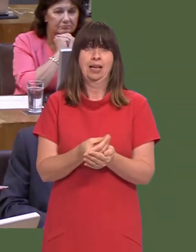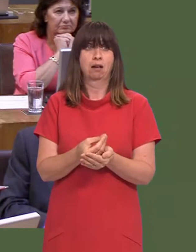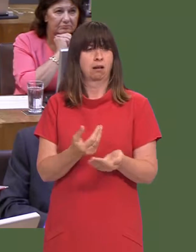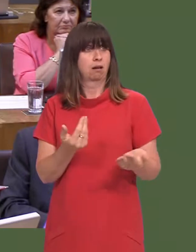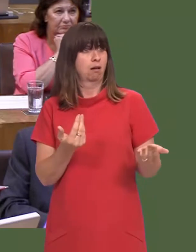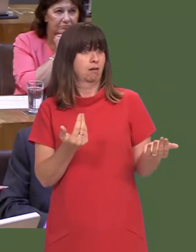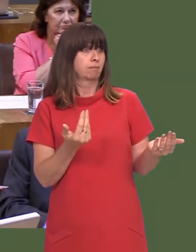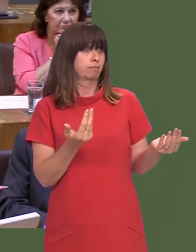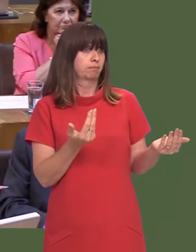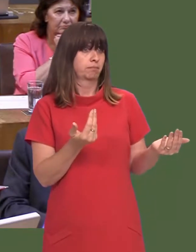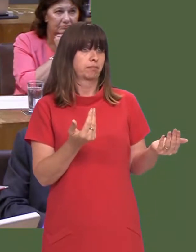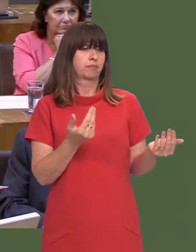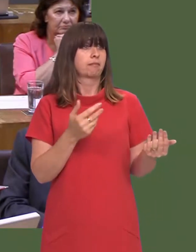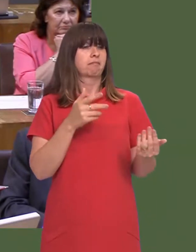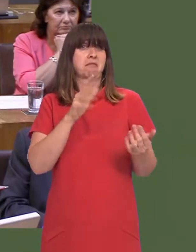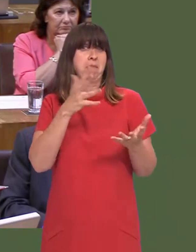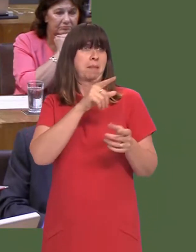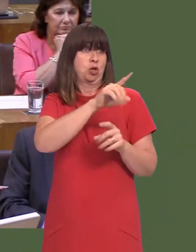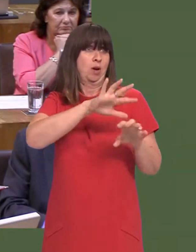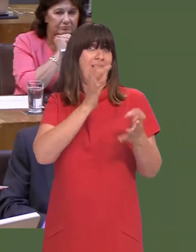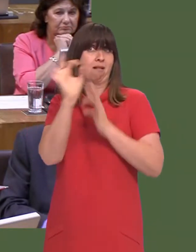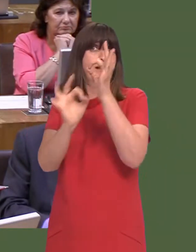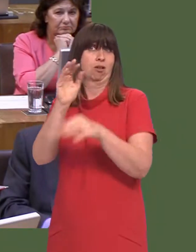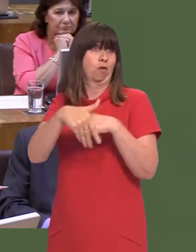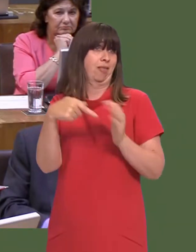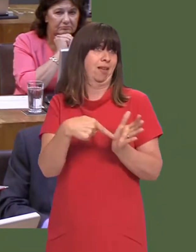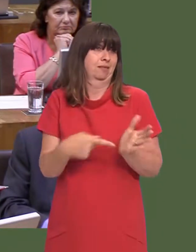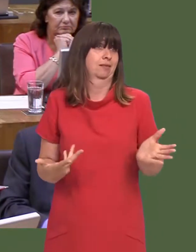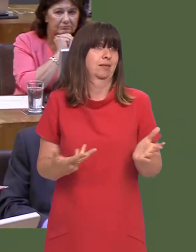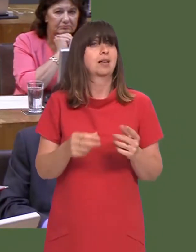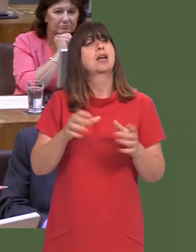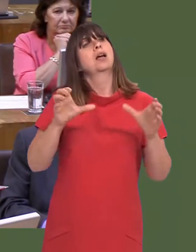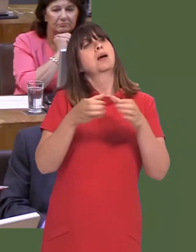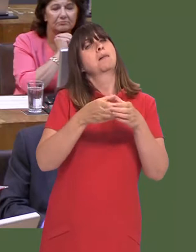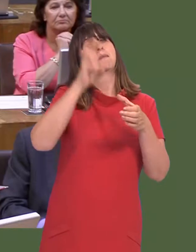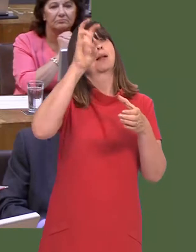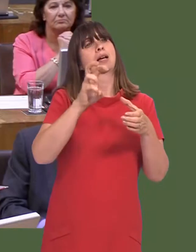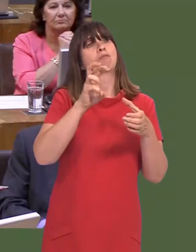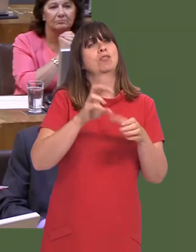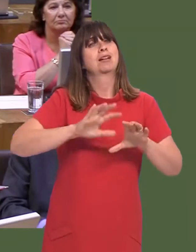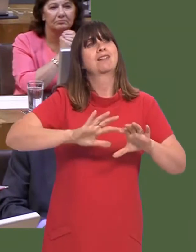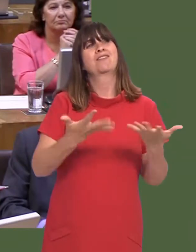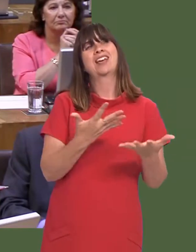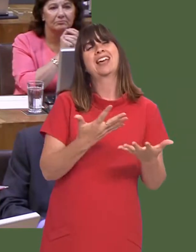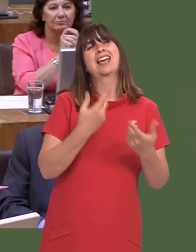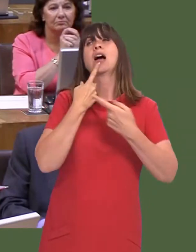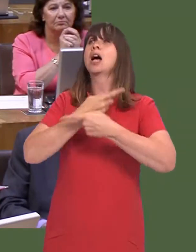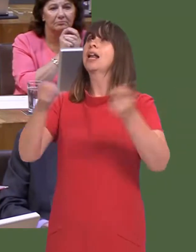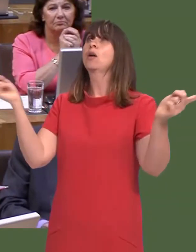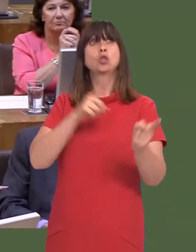Could I suggest she talks, perhaps, to the company to take their view on this? Carwyn Jones: One thing that Plaid Cymru have never said is whether they agreed with the